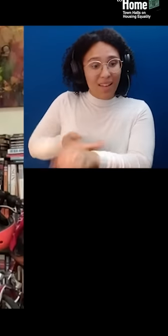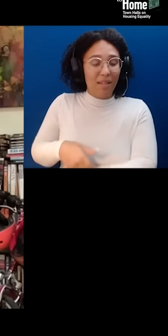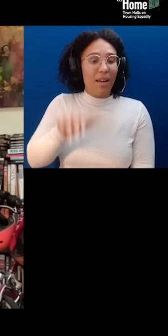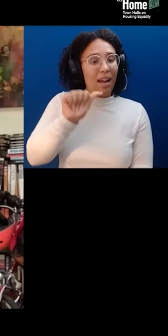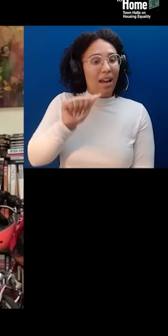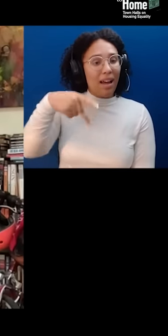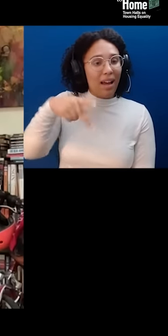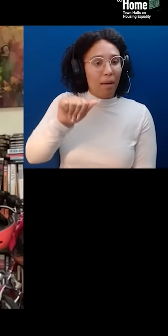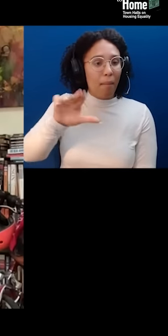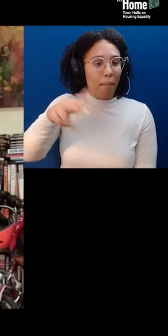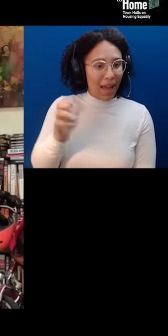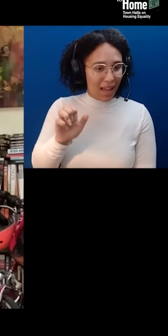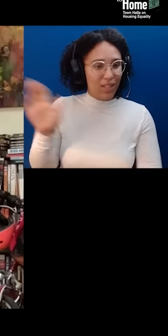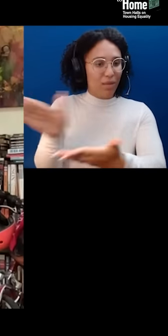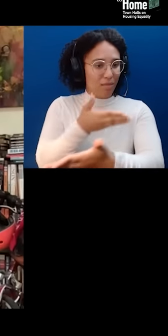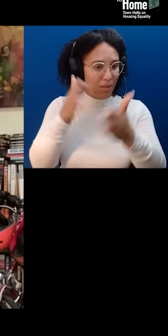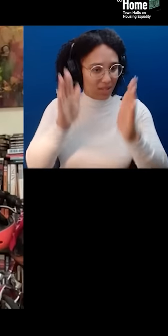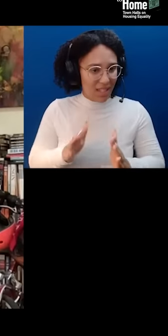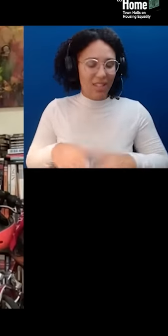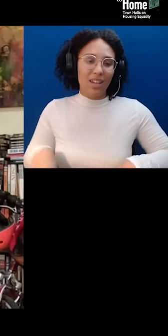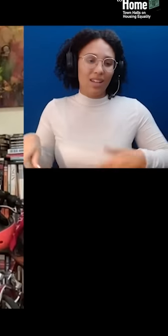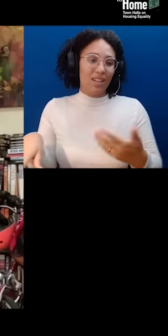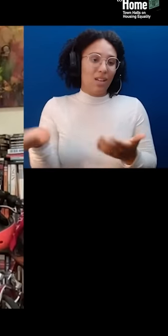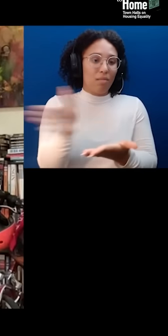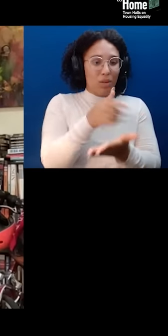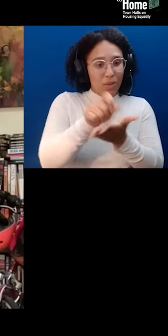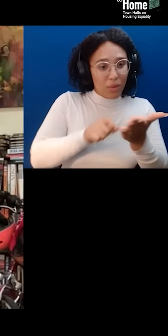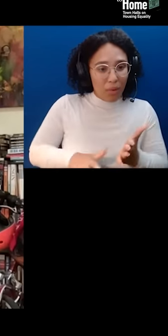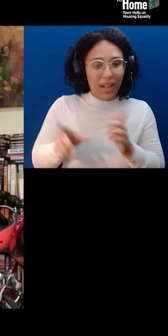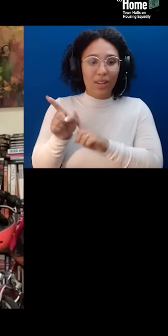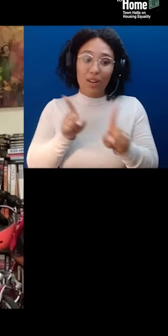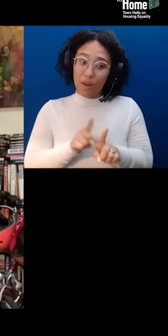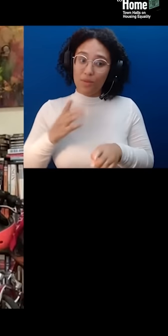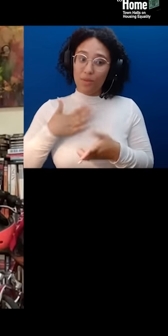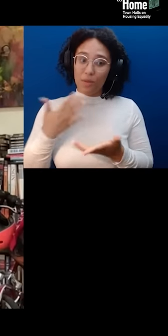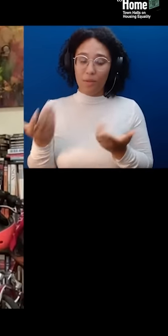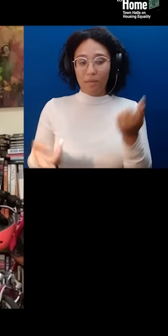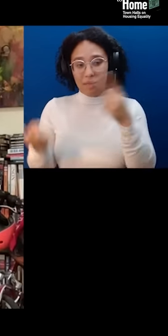musician, composer, and collaborator, and my new friend, Laura Ortman.